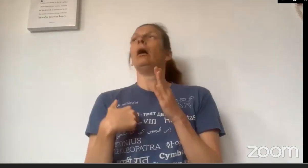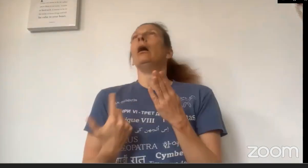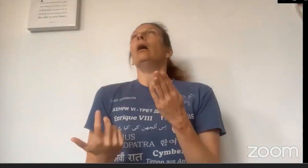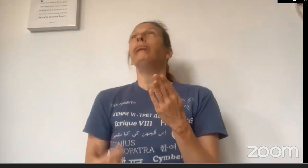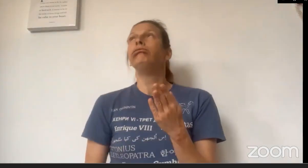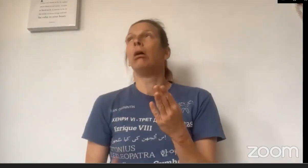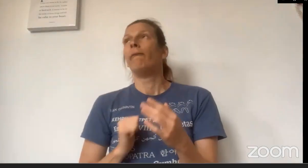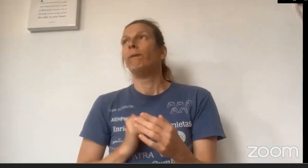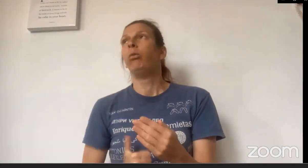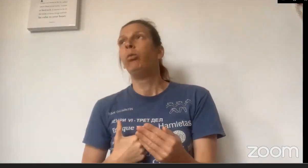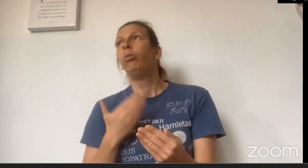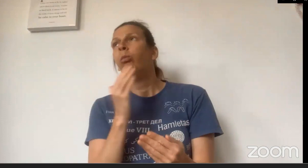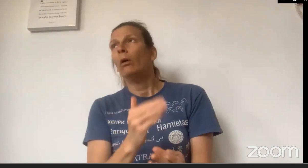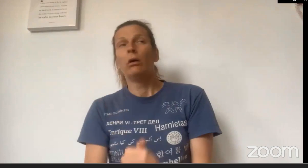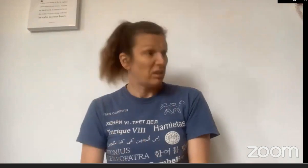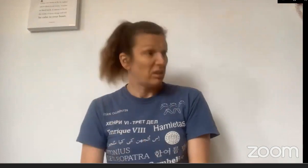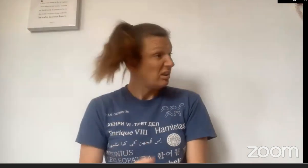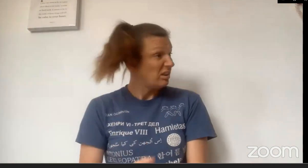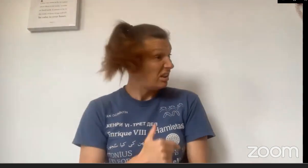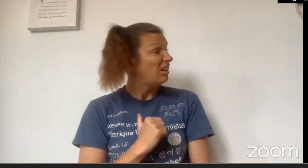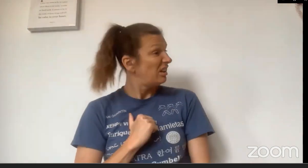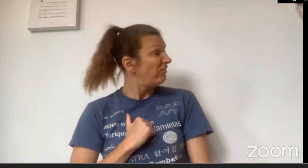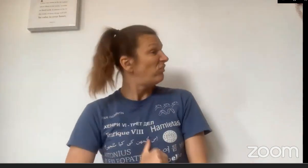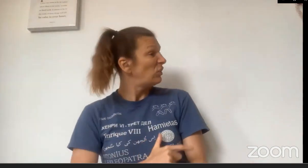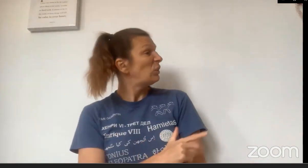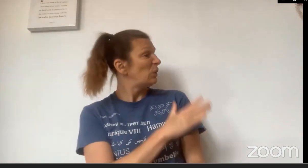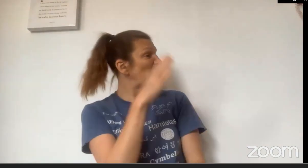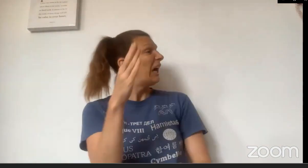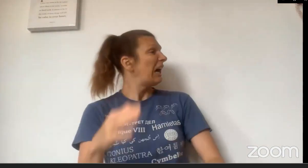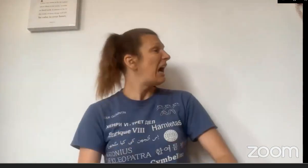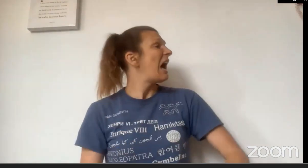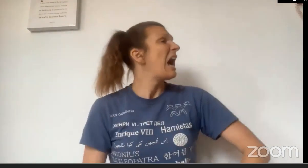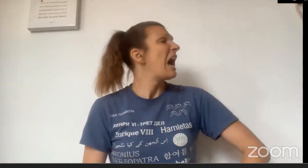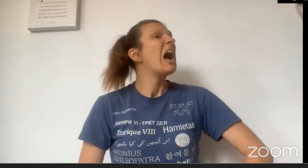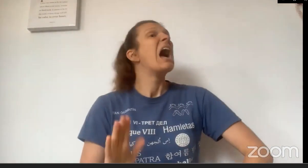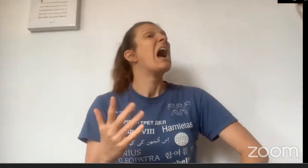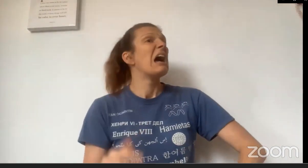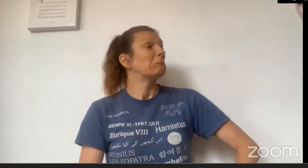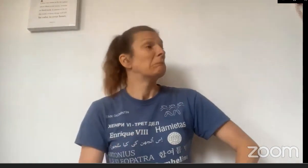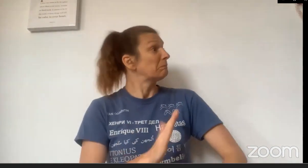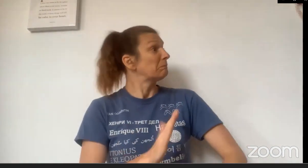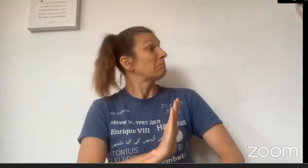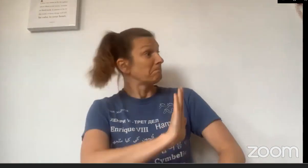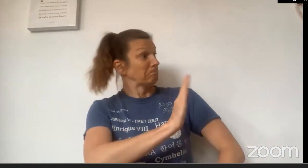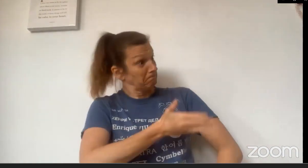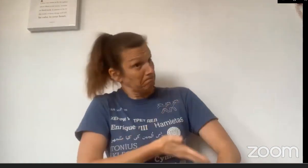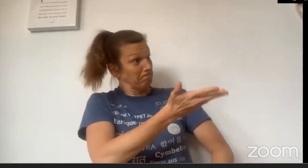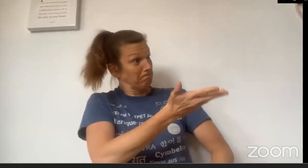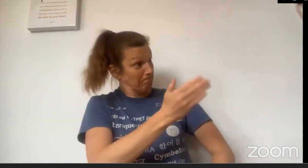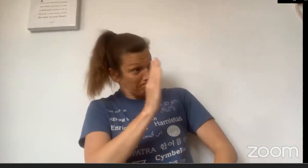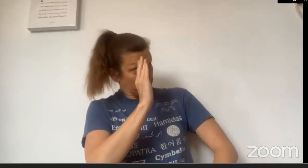"Oh!" said The Wolf as he looked exactly at the address. "Fine, yeah, you go off! Okay, bye, off you go then!"